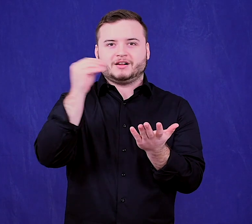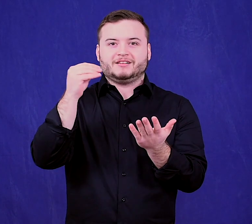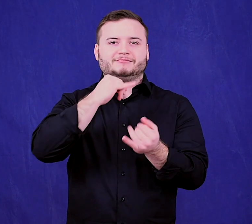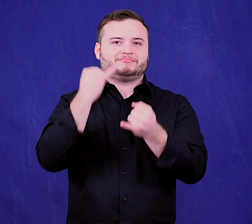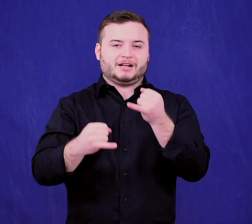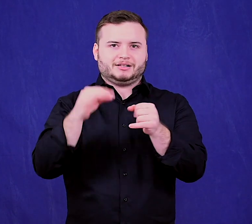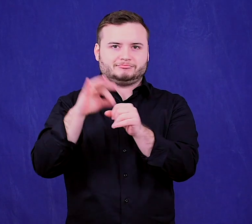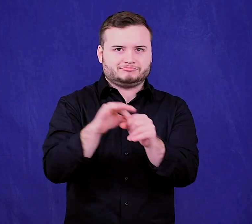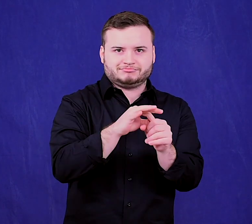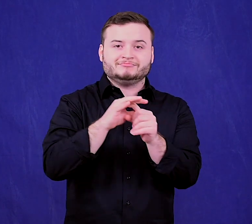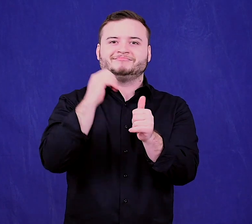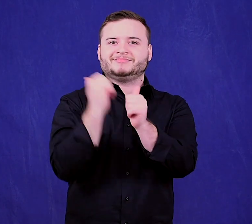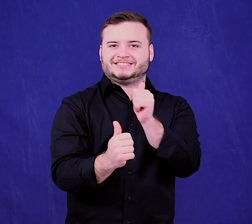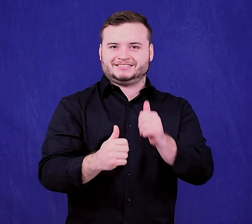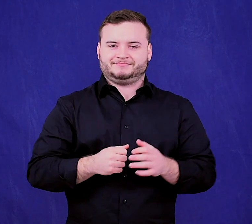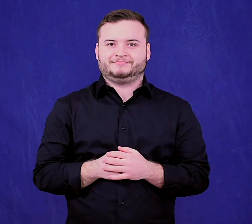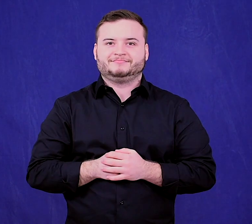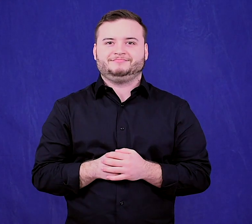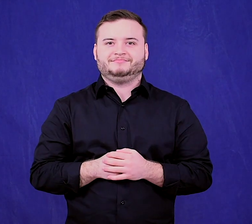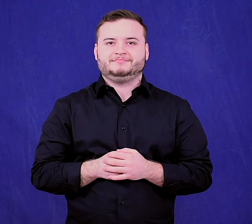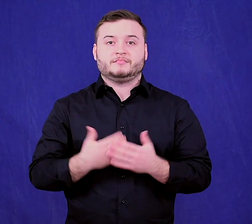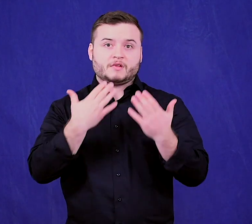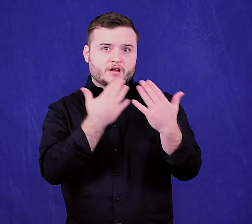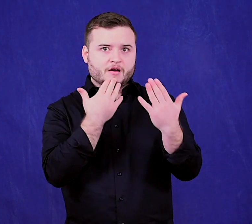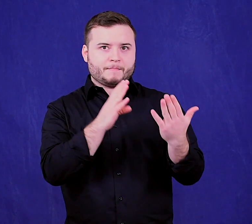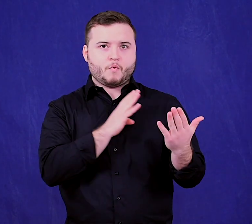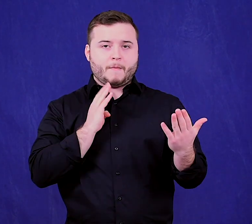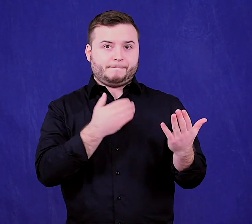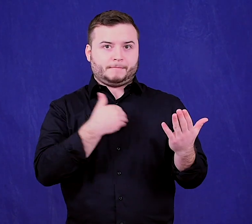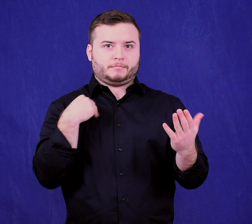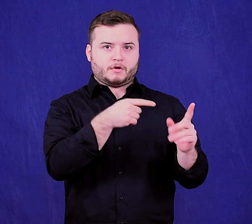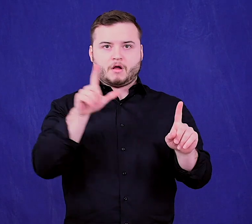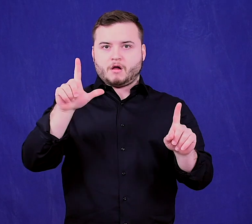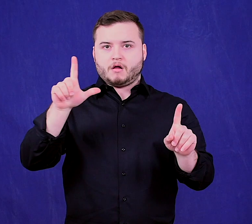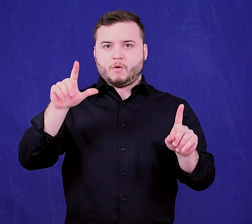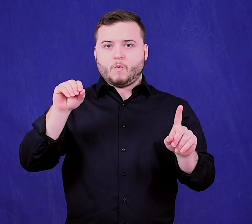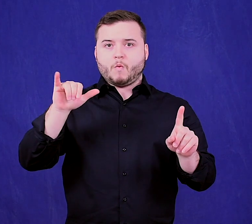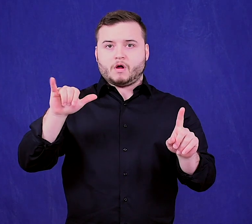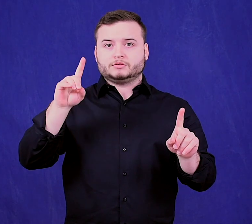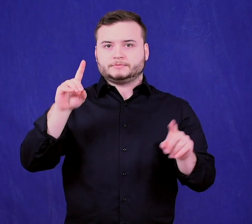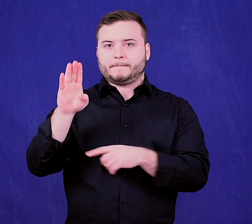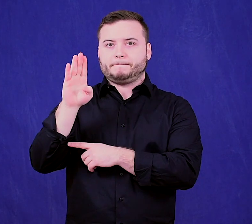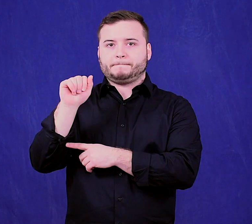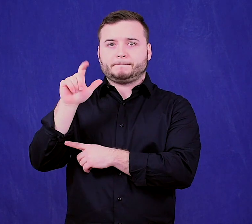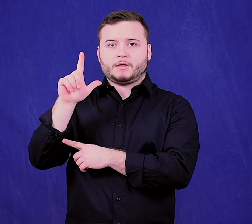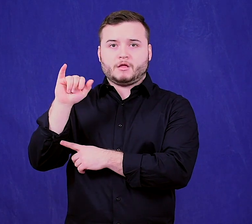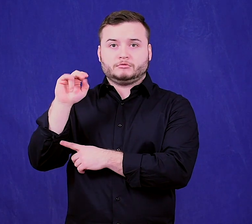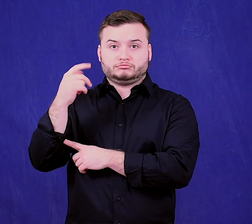and final passage. Thanks to board members Lloyd Ballinger,